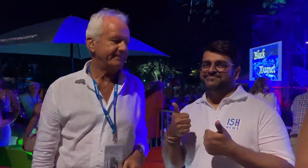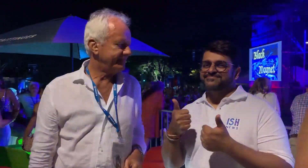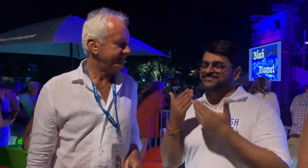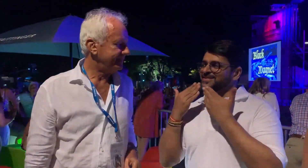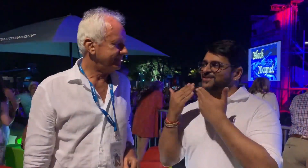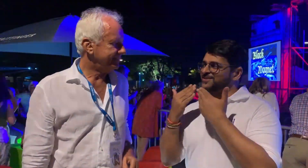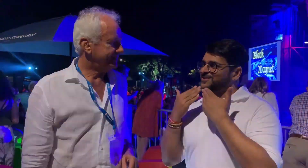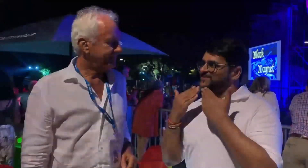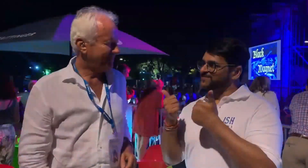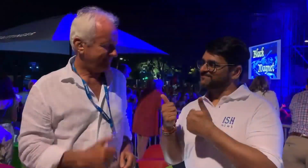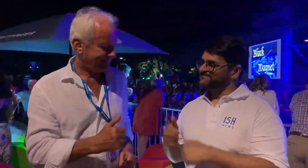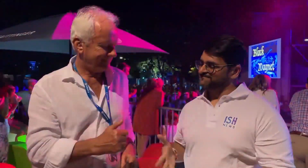Great! Thank you so much! Great!